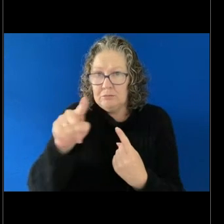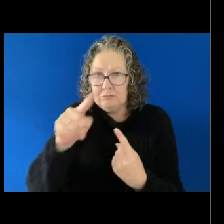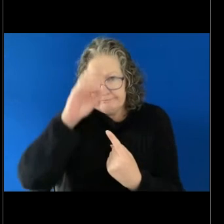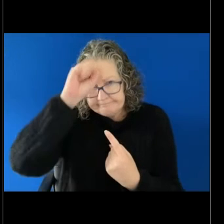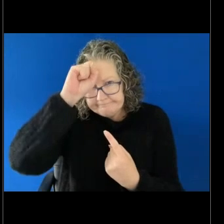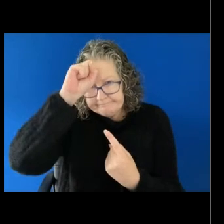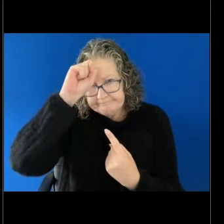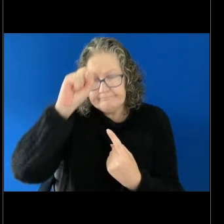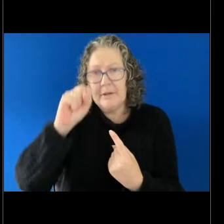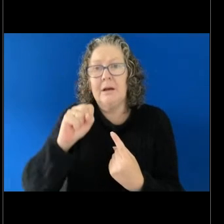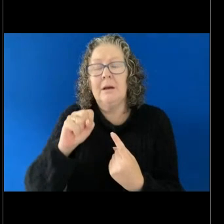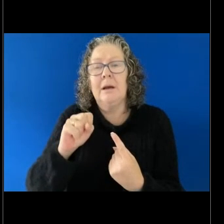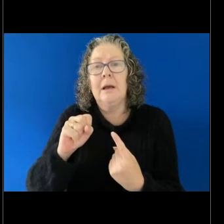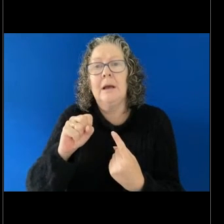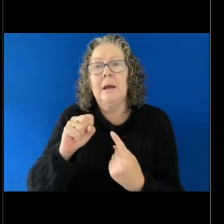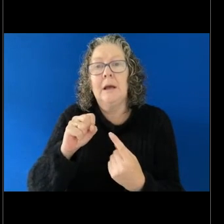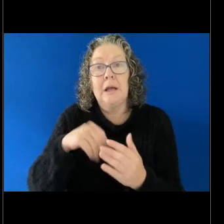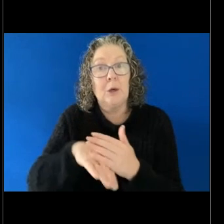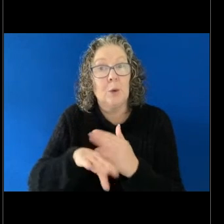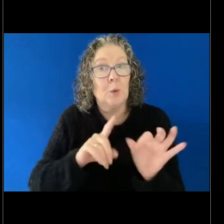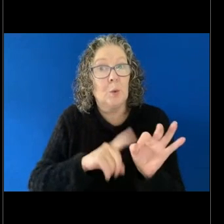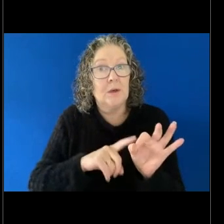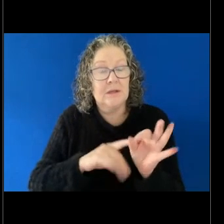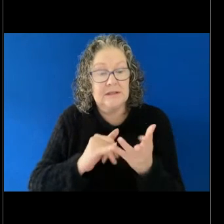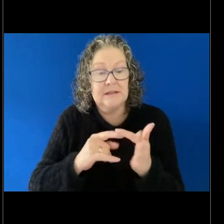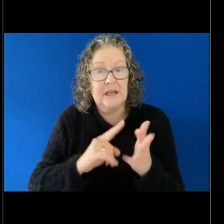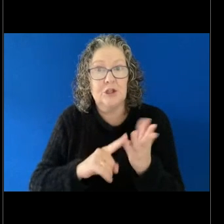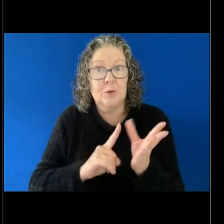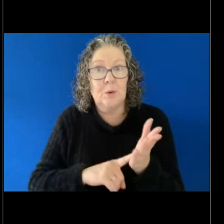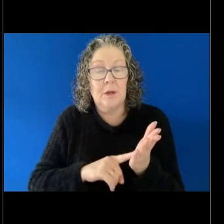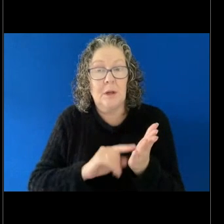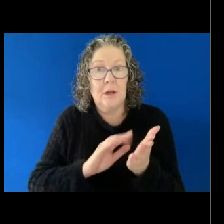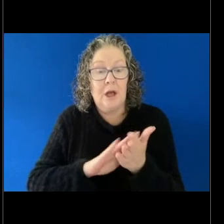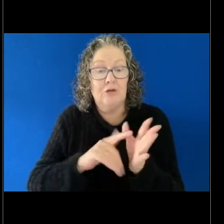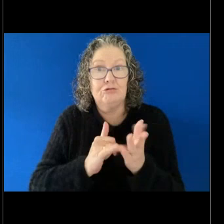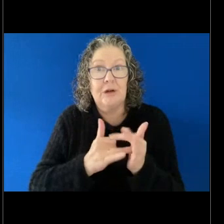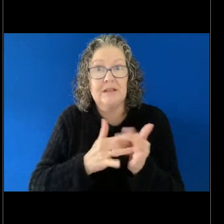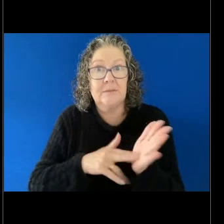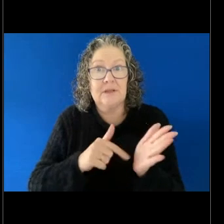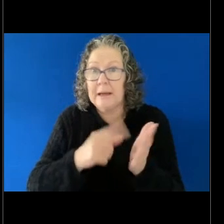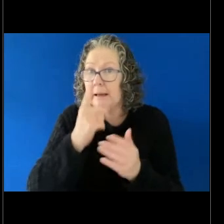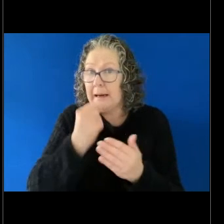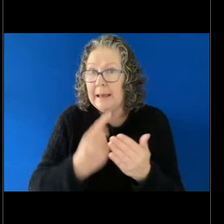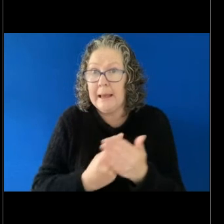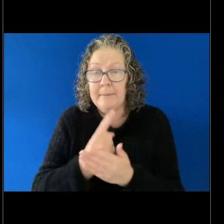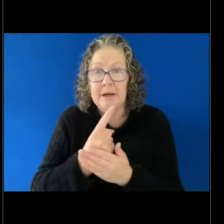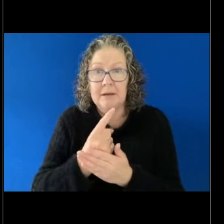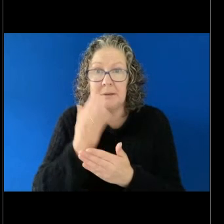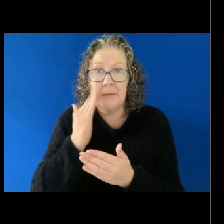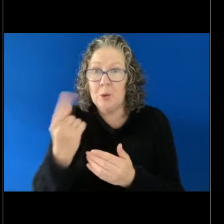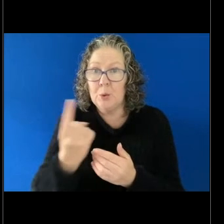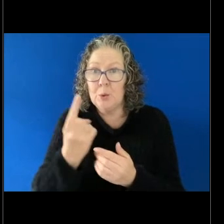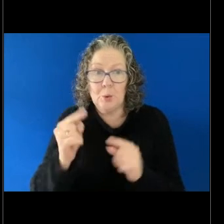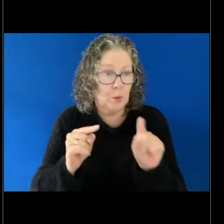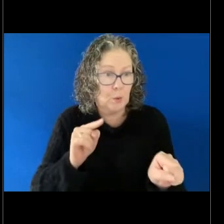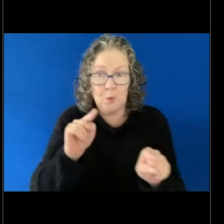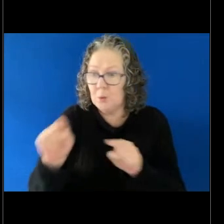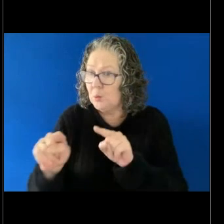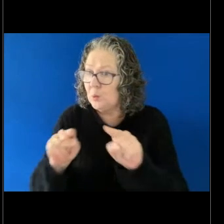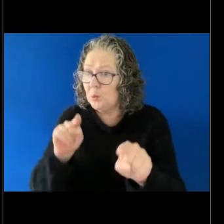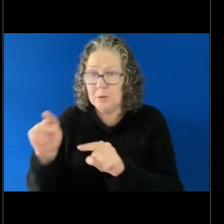is that in QLD sexual harassment anywhere between anyone is covered by the jurisdiction, covered by